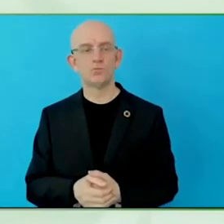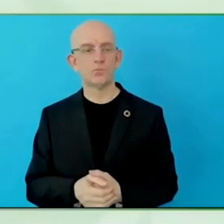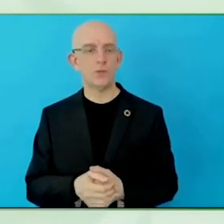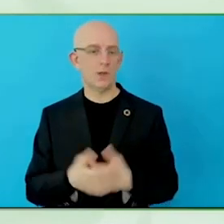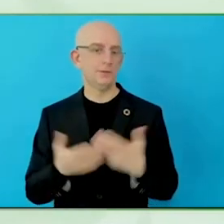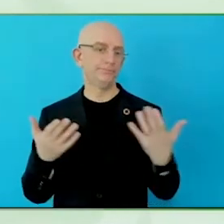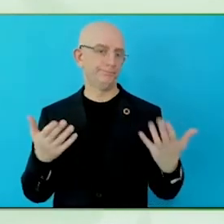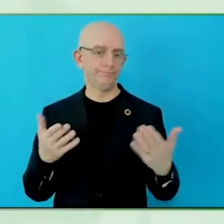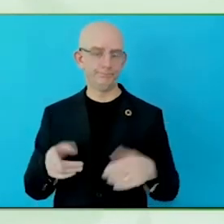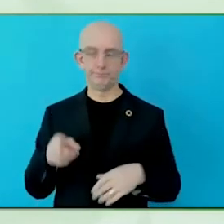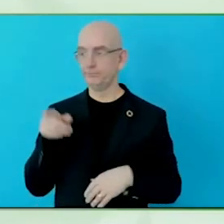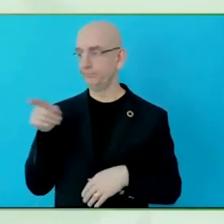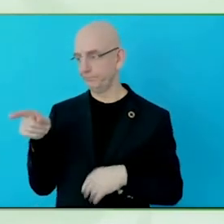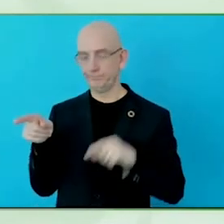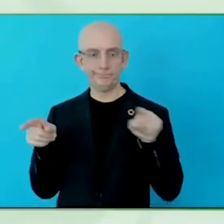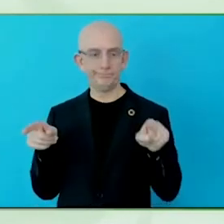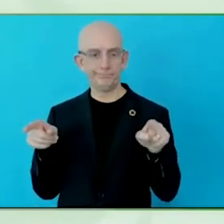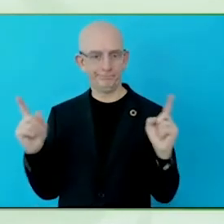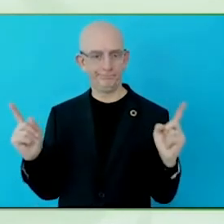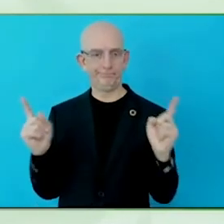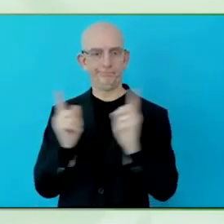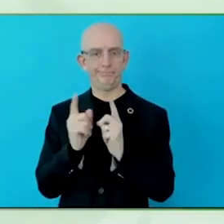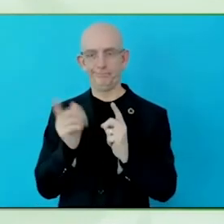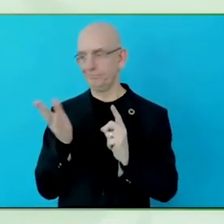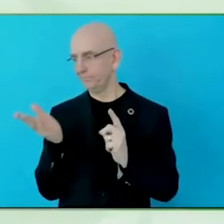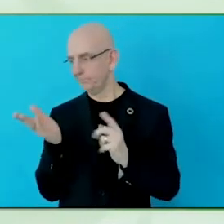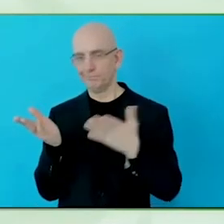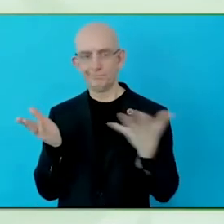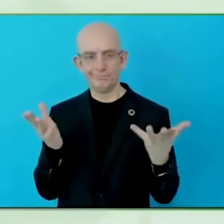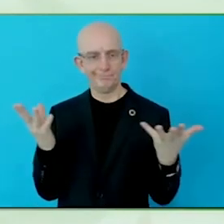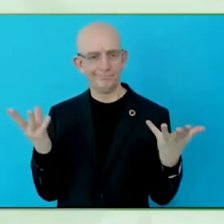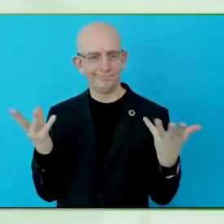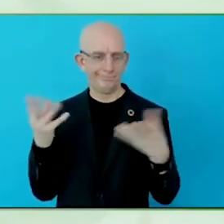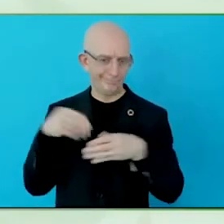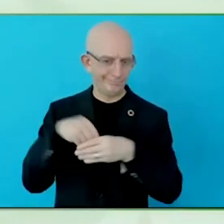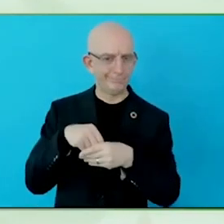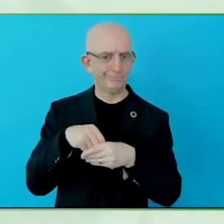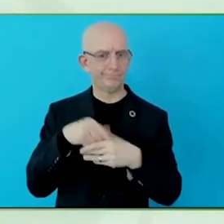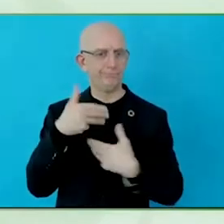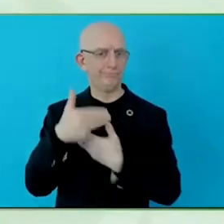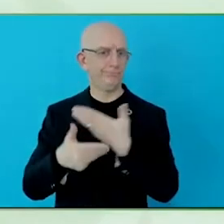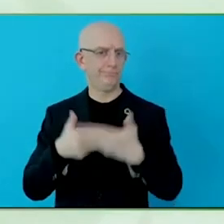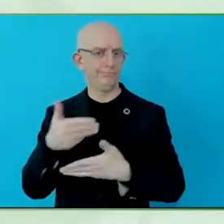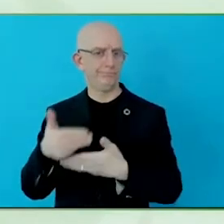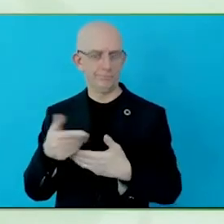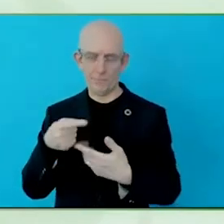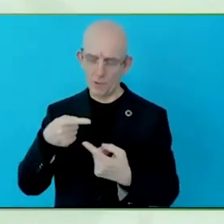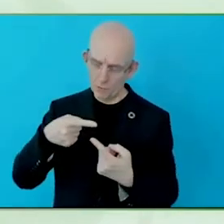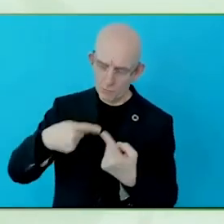And in that, there are a number of mechanisms in which we communicate